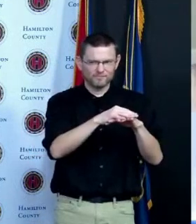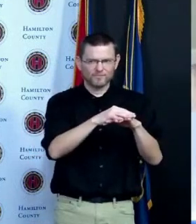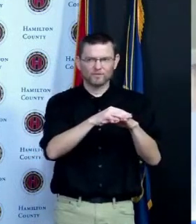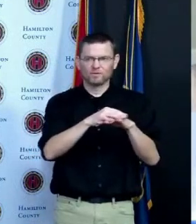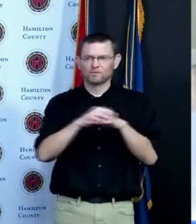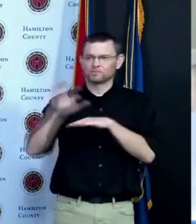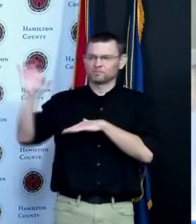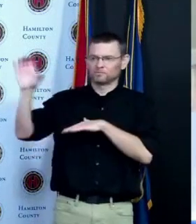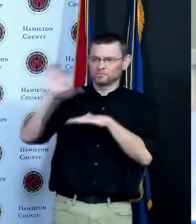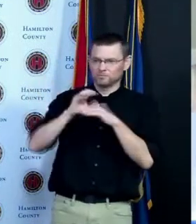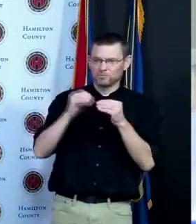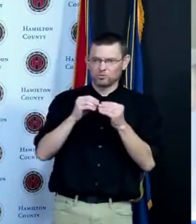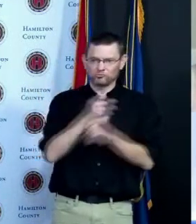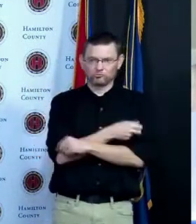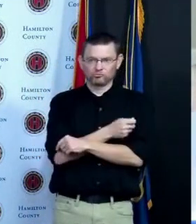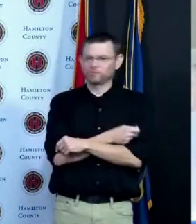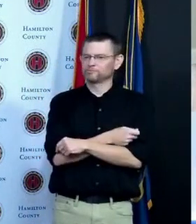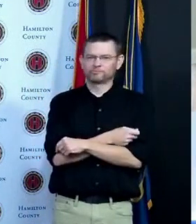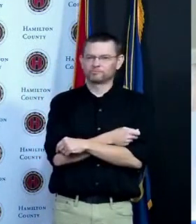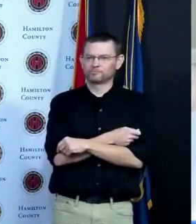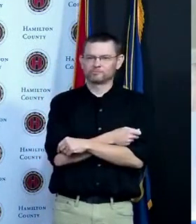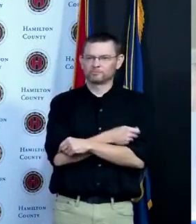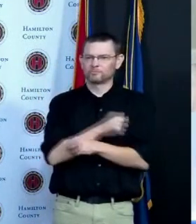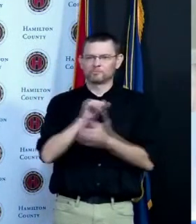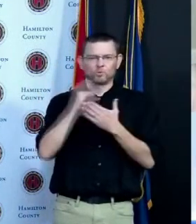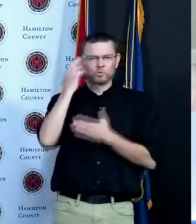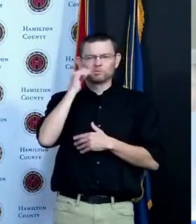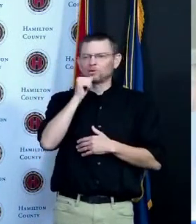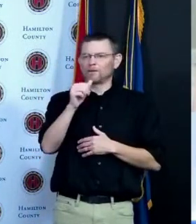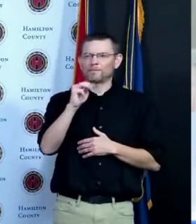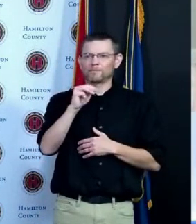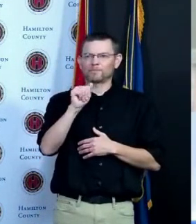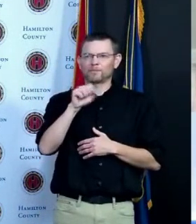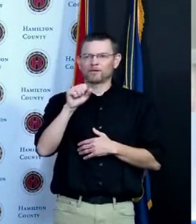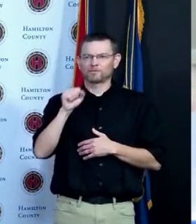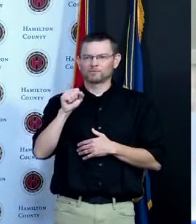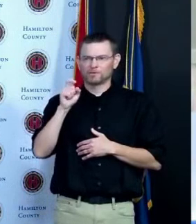smaller clinics and more convenient locations and so that's some of what we've talked about today my